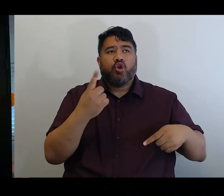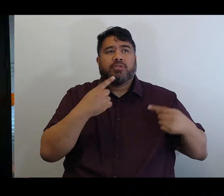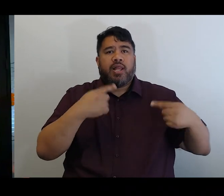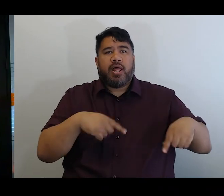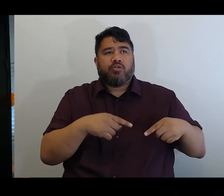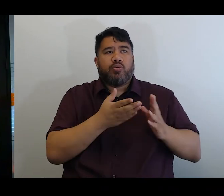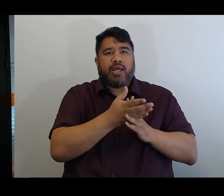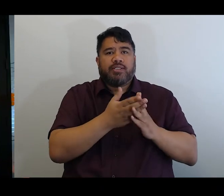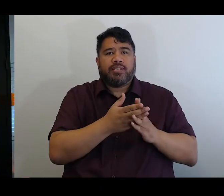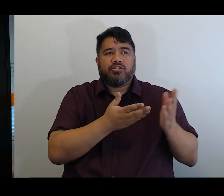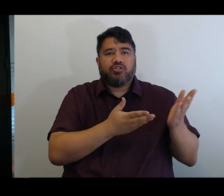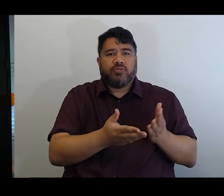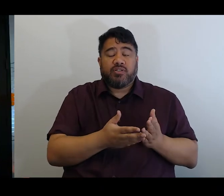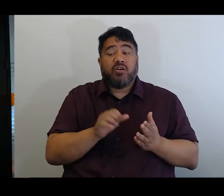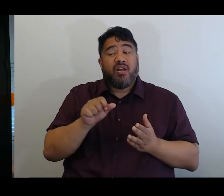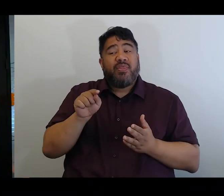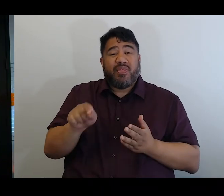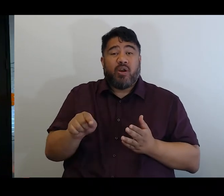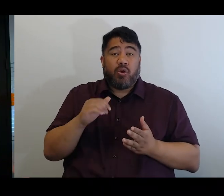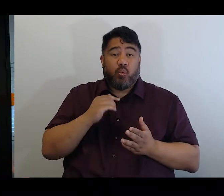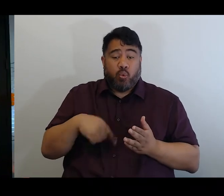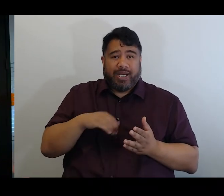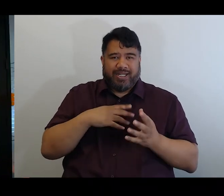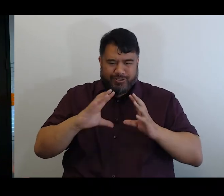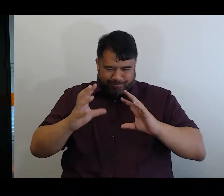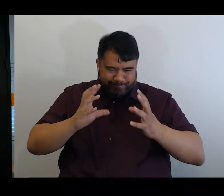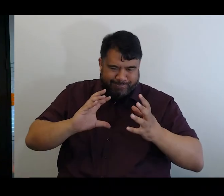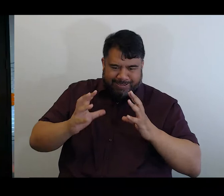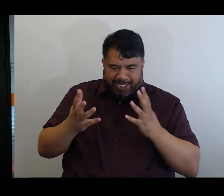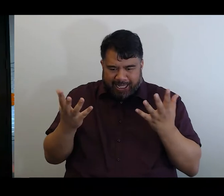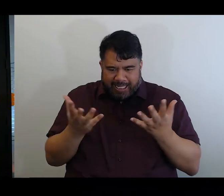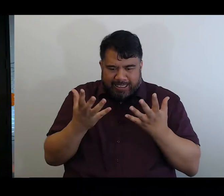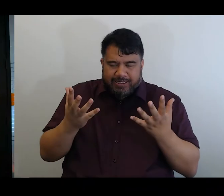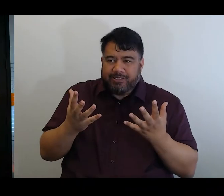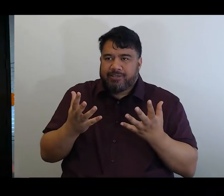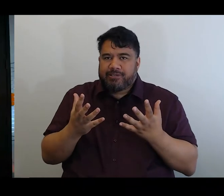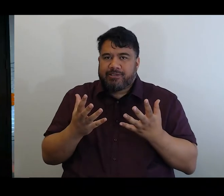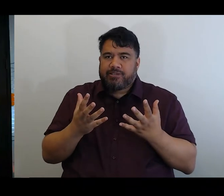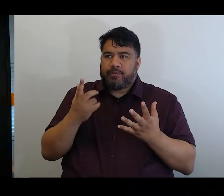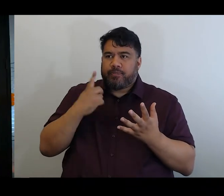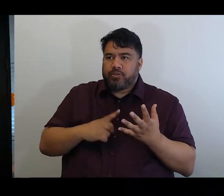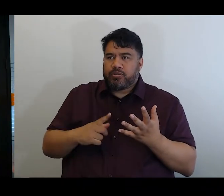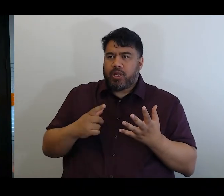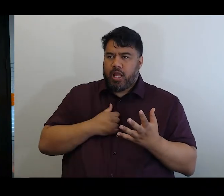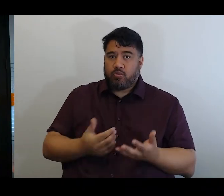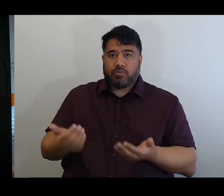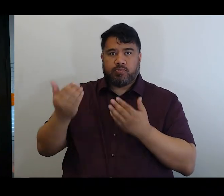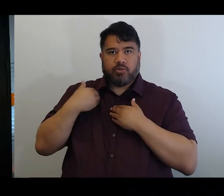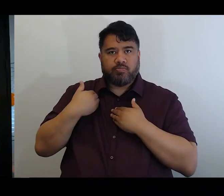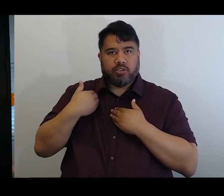as we think about that mandate that we've got around transforming the system.